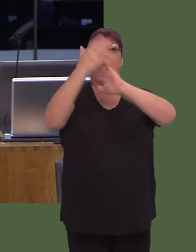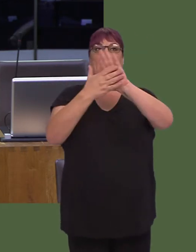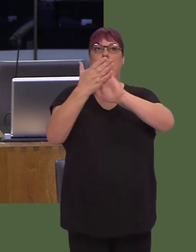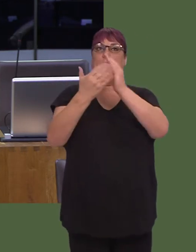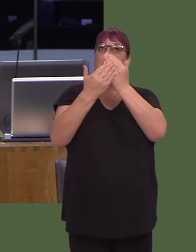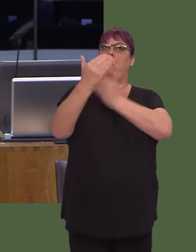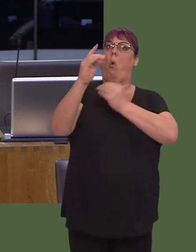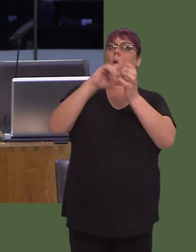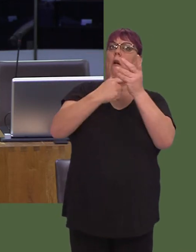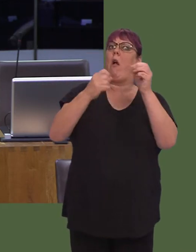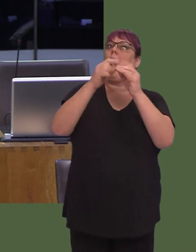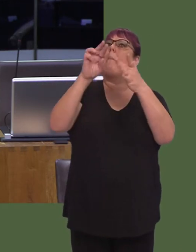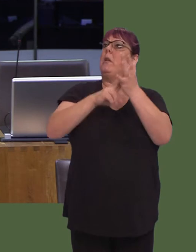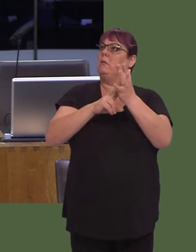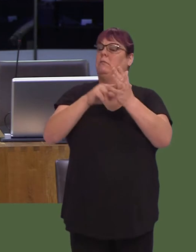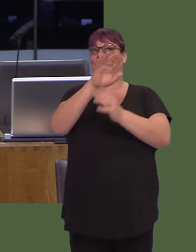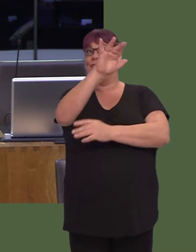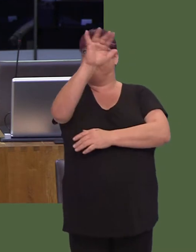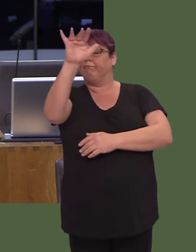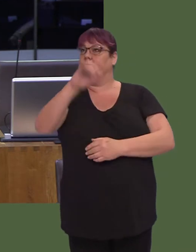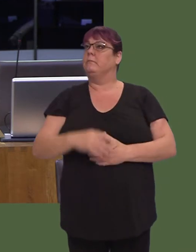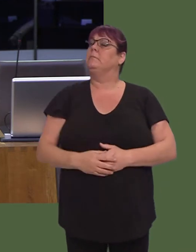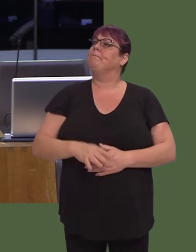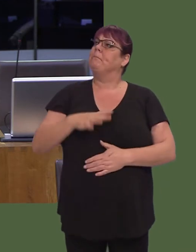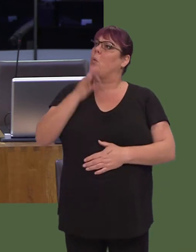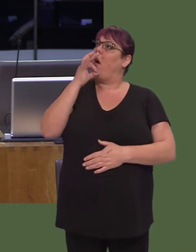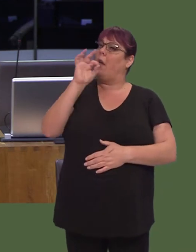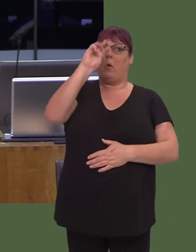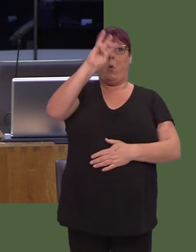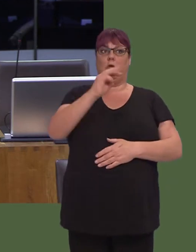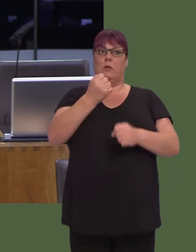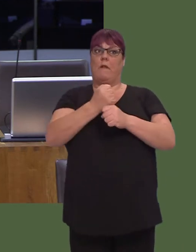So, I would like to ask you, First Minister, what is the Welsh Government's policy regarding the burning of wood?